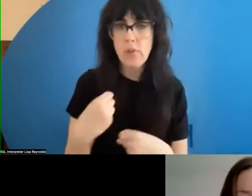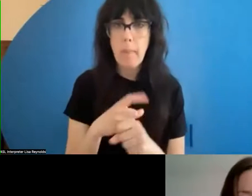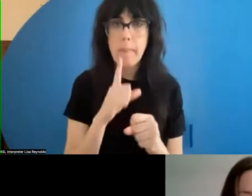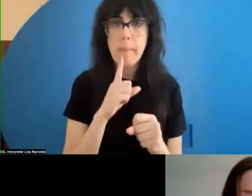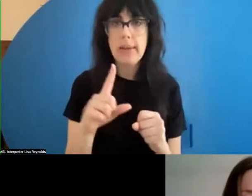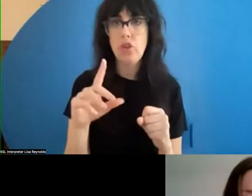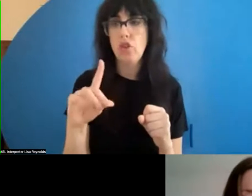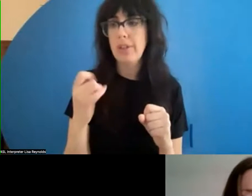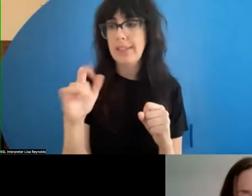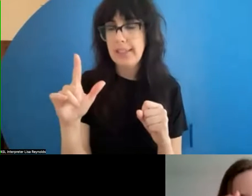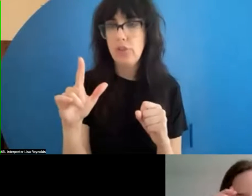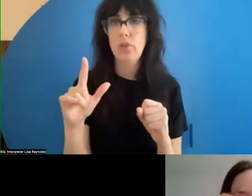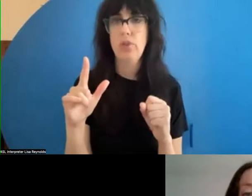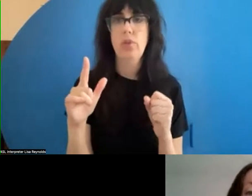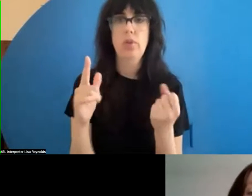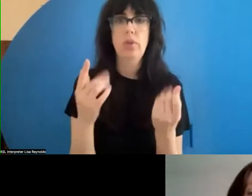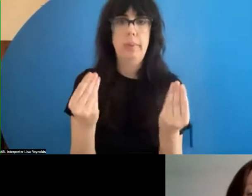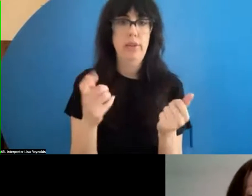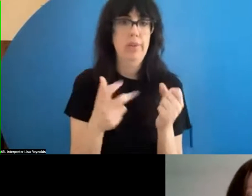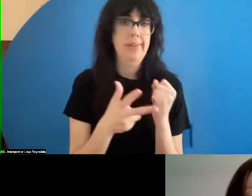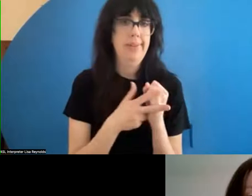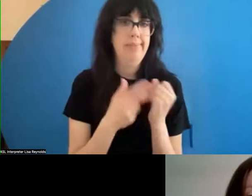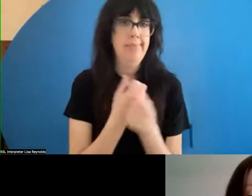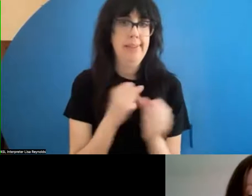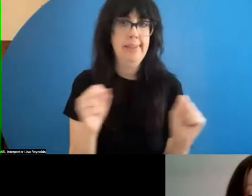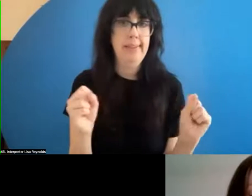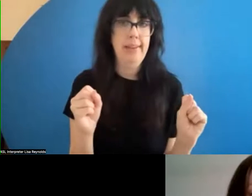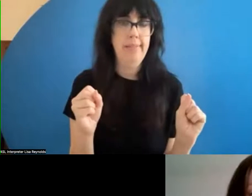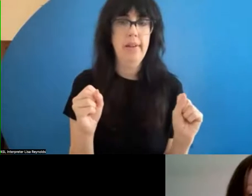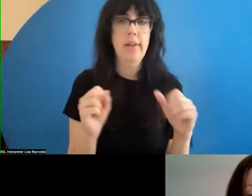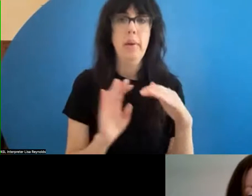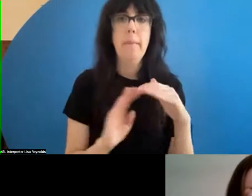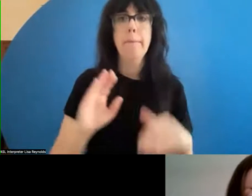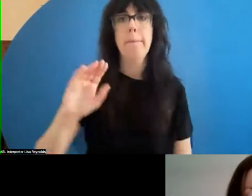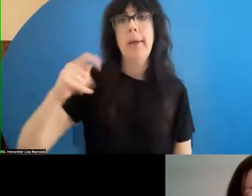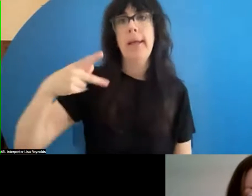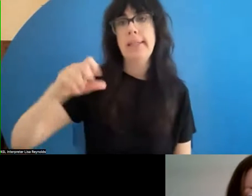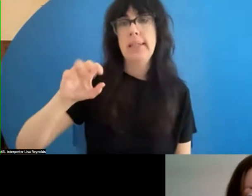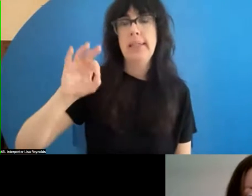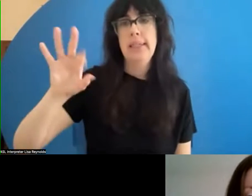safe. So I'm just going to cover some basic tips here, and I will strongly encourage you to